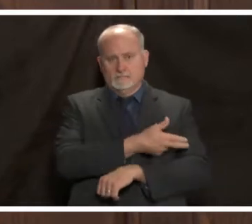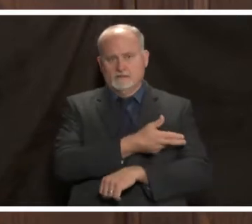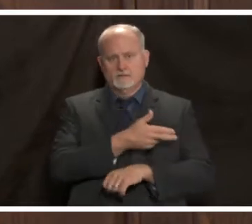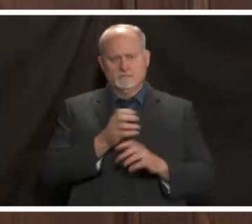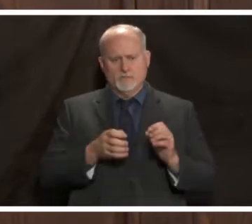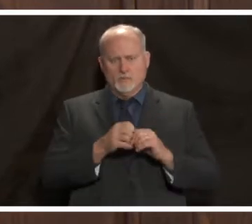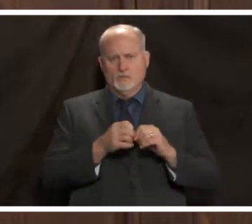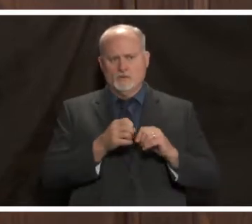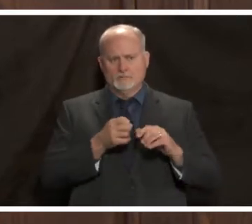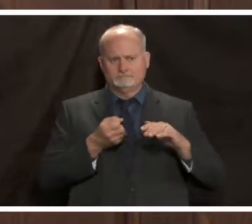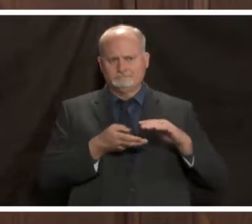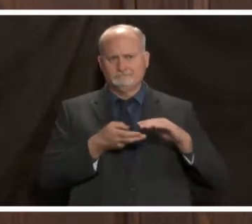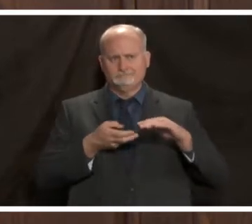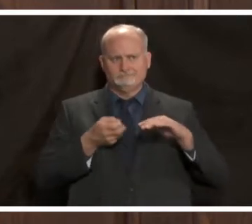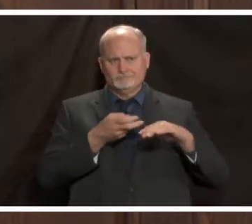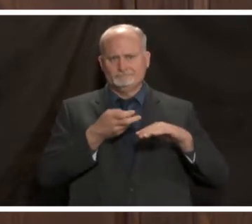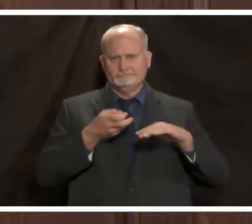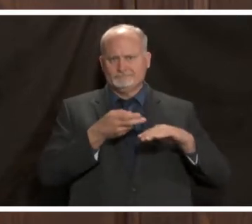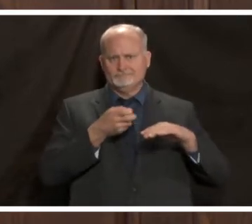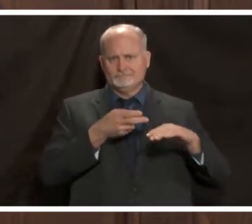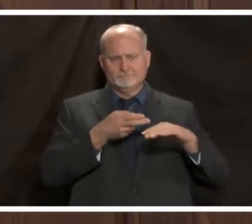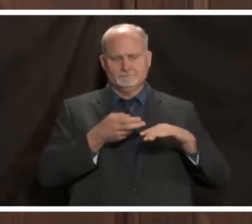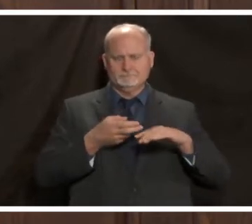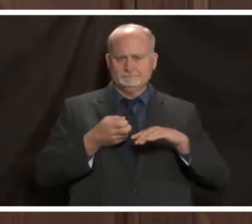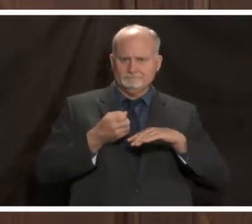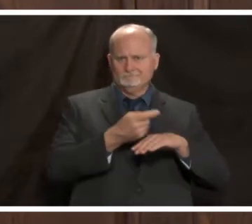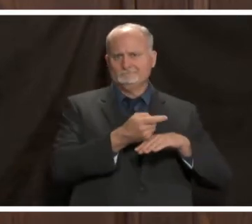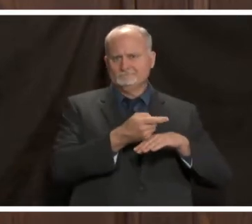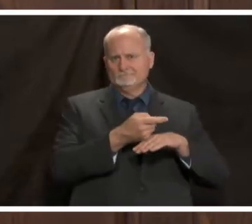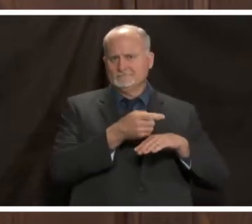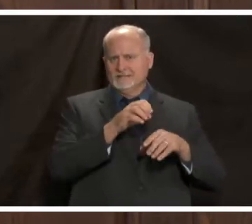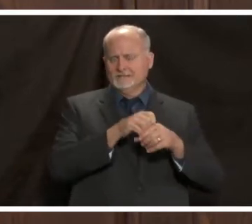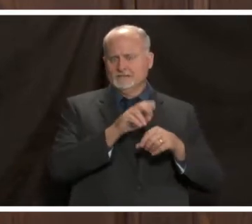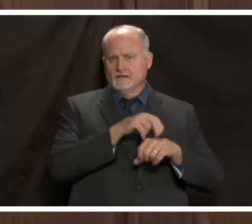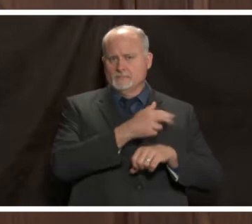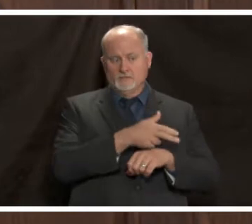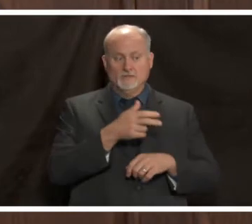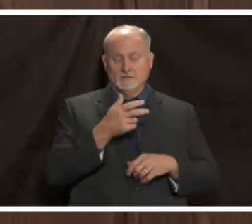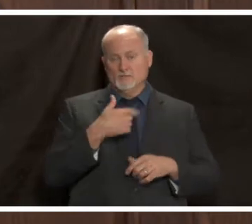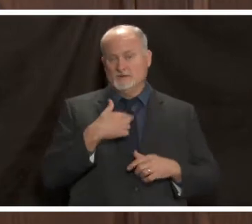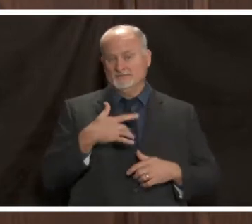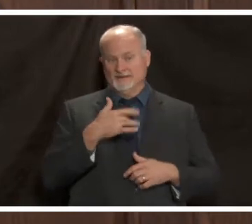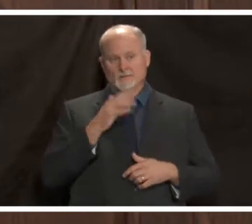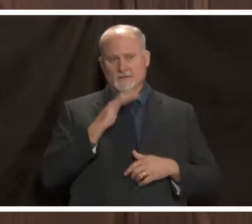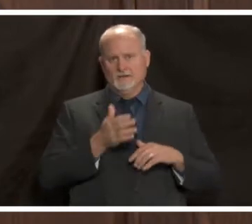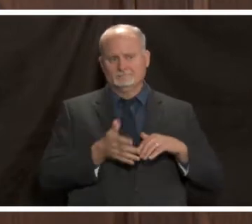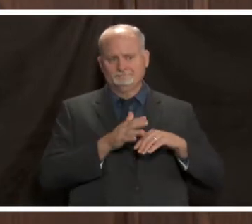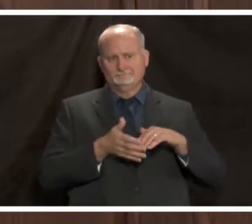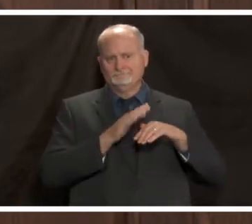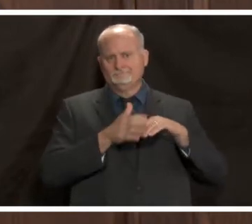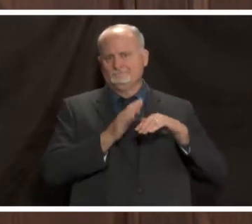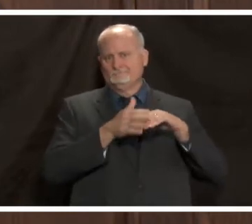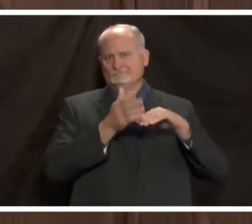in cases we do expect those numbers to continue to go up and put a strain on our hospital system